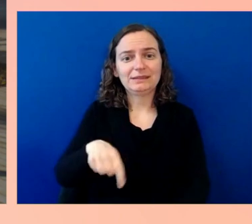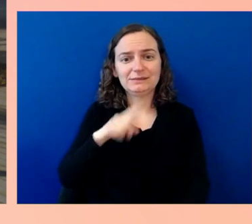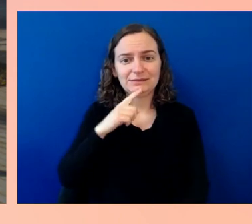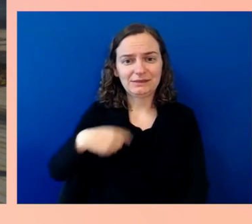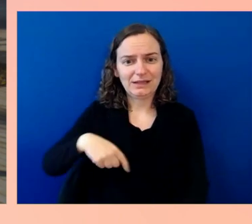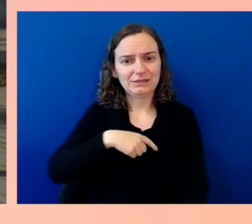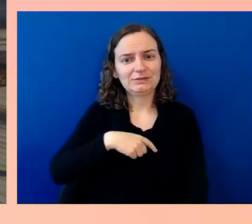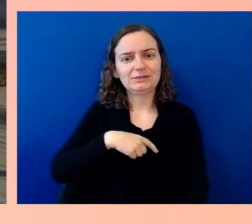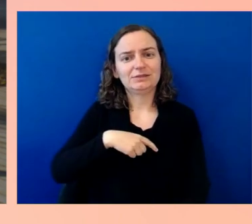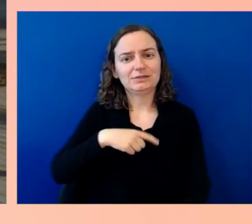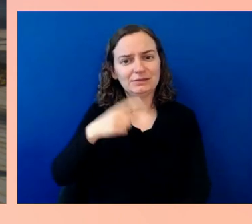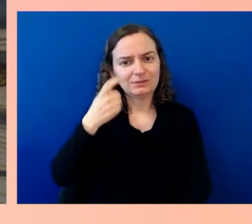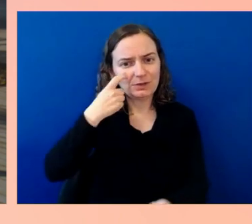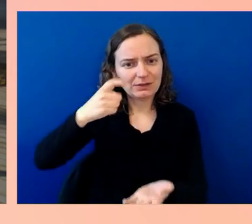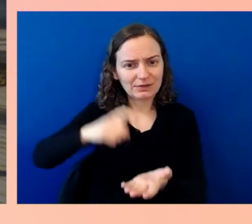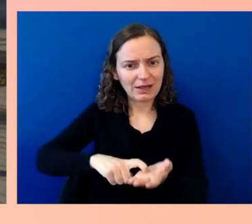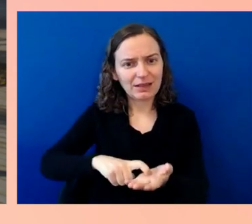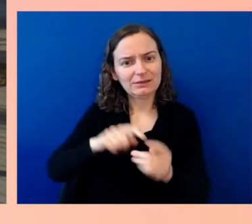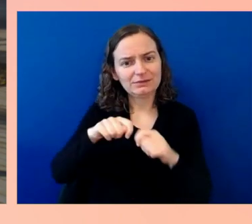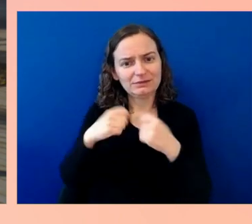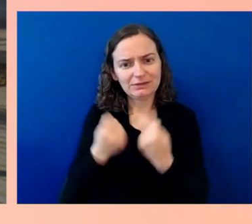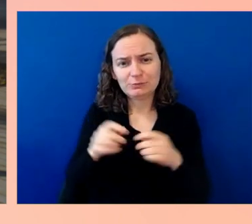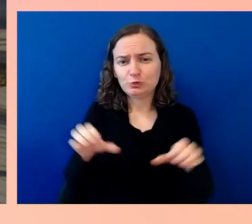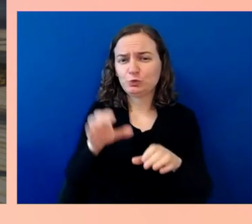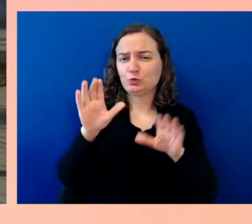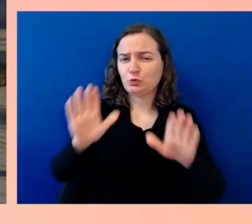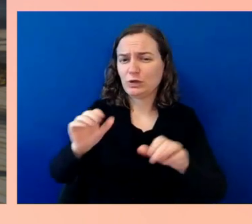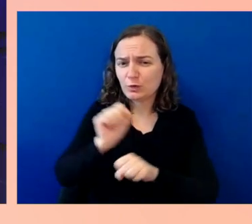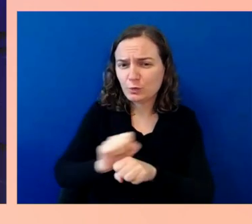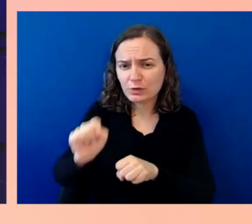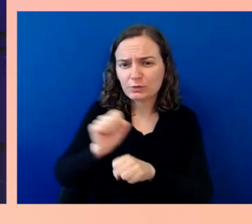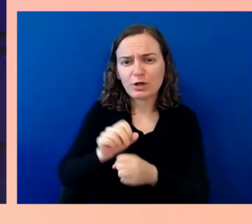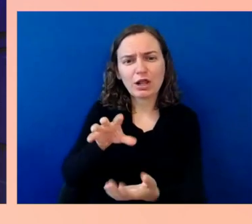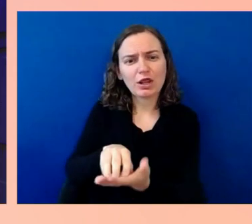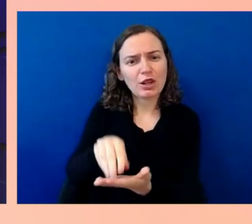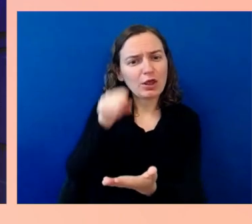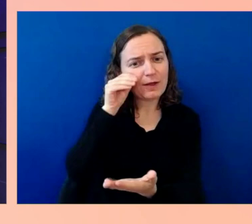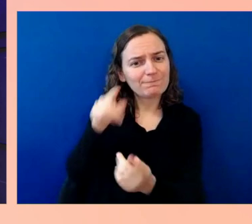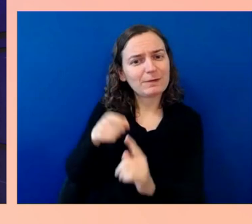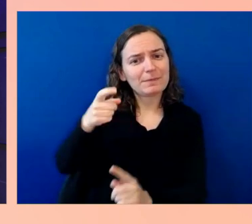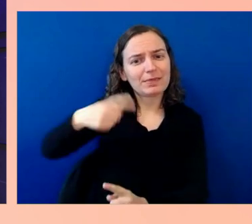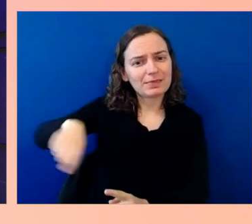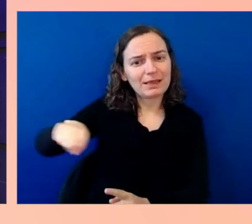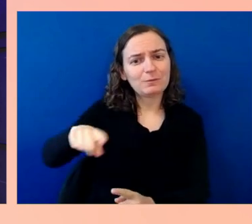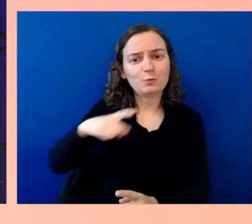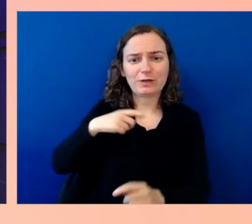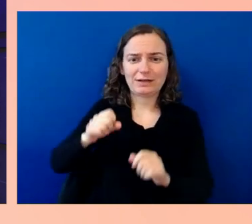from them and we can accelerate within the company. Be sure to click over for that show,